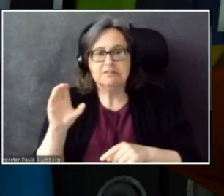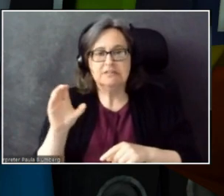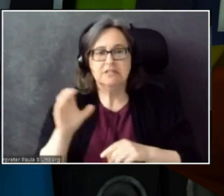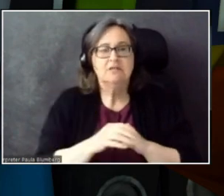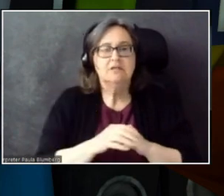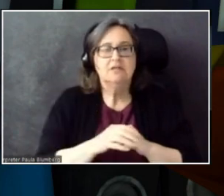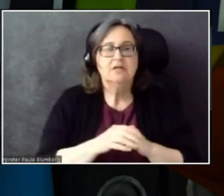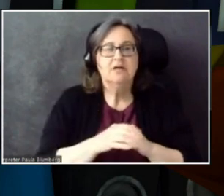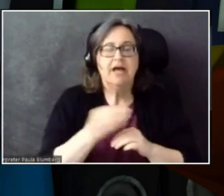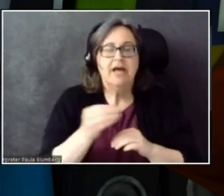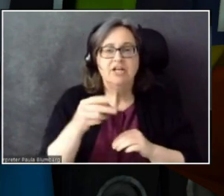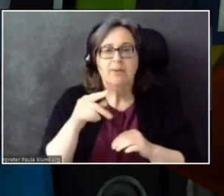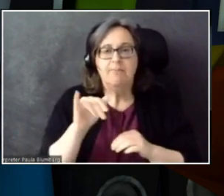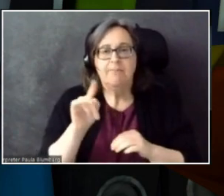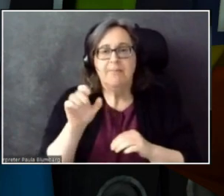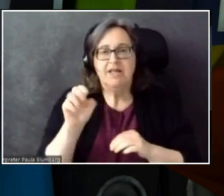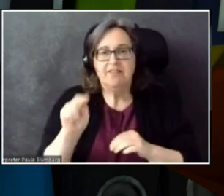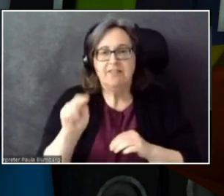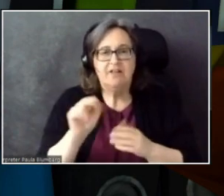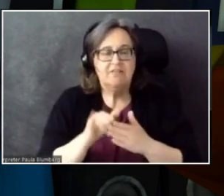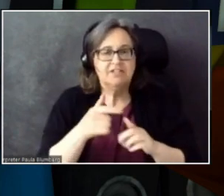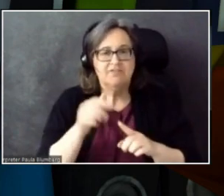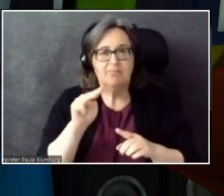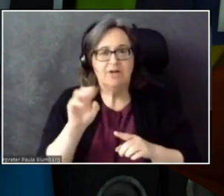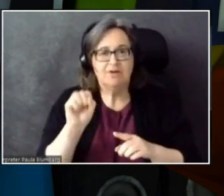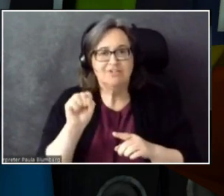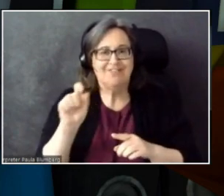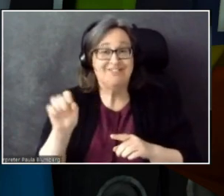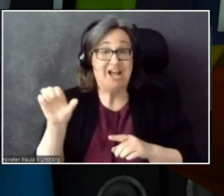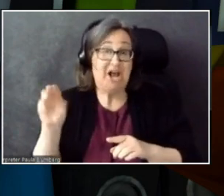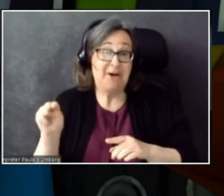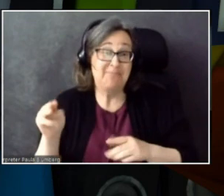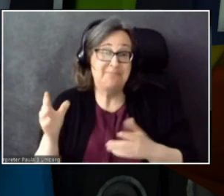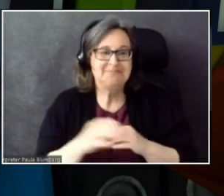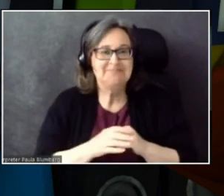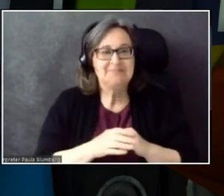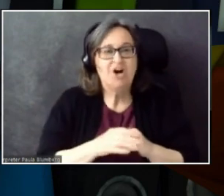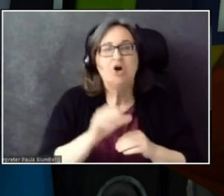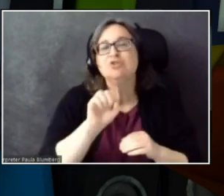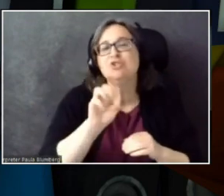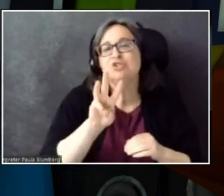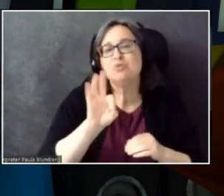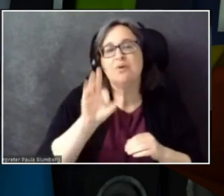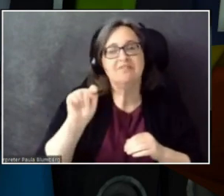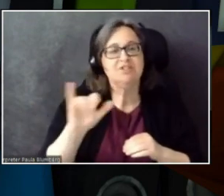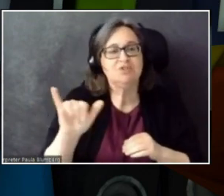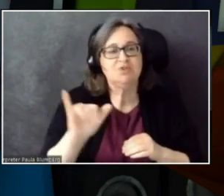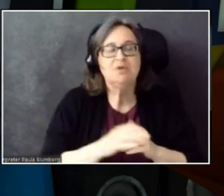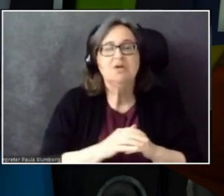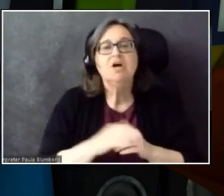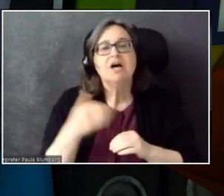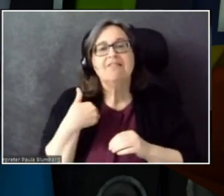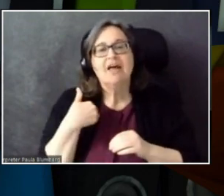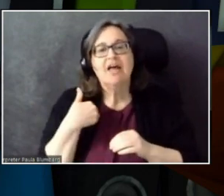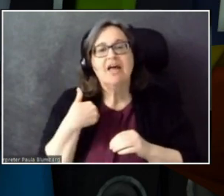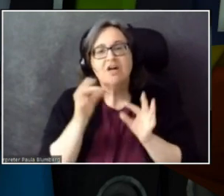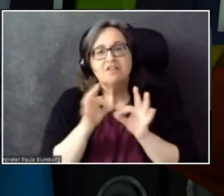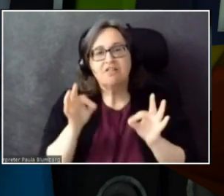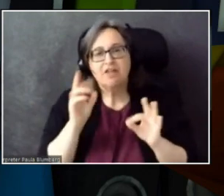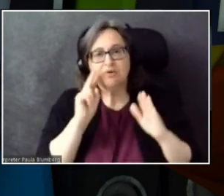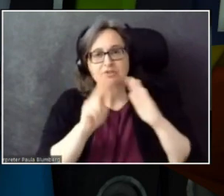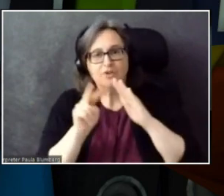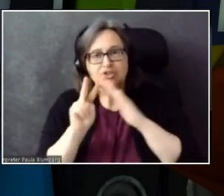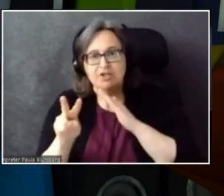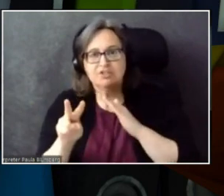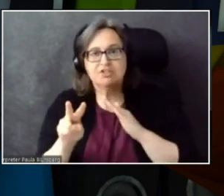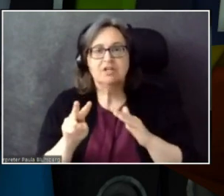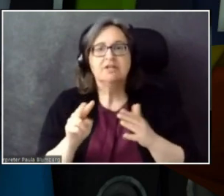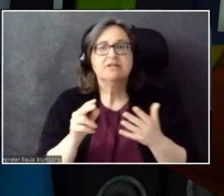But they have language projections and engine projections for quite a few things.